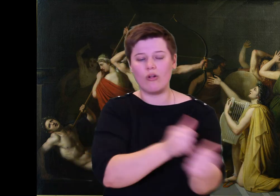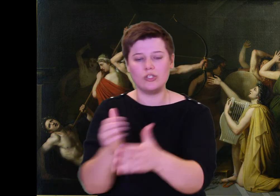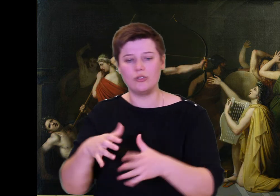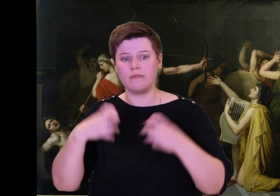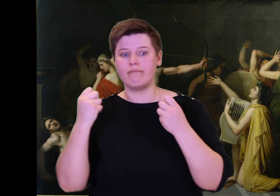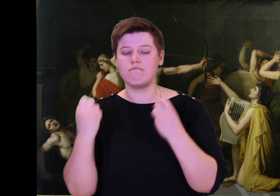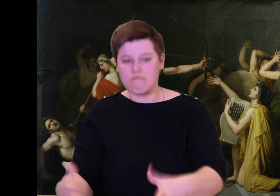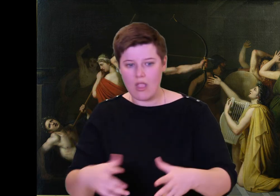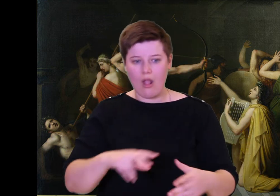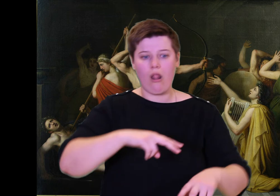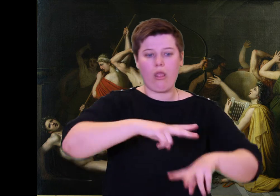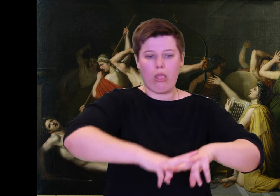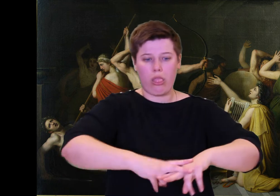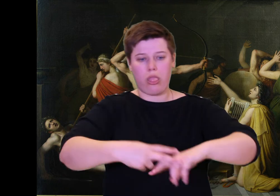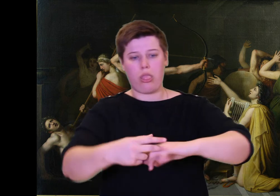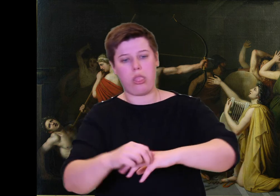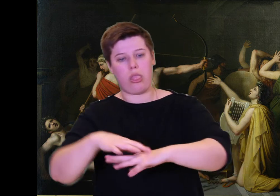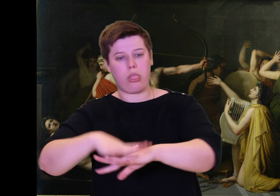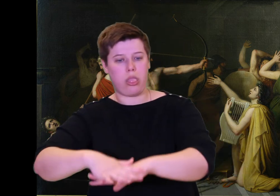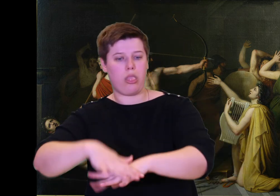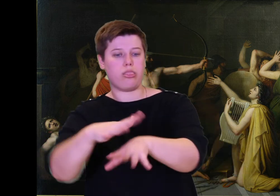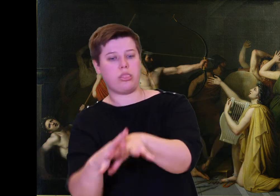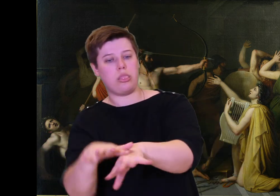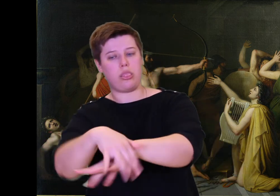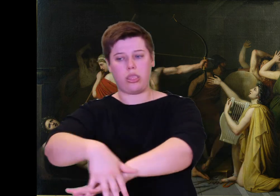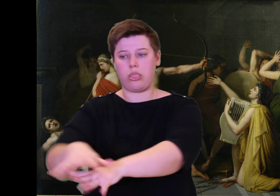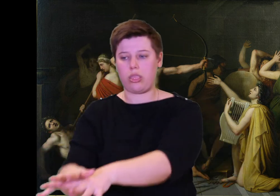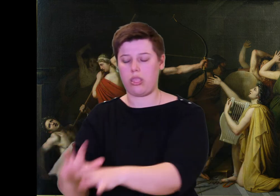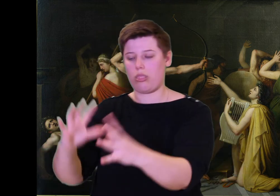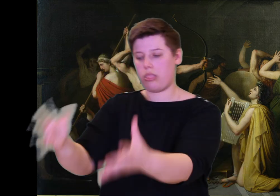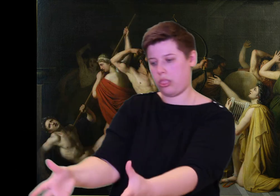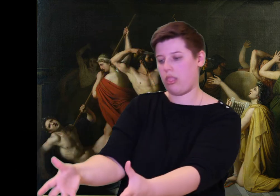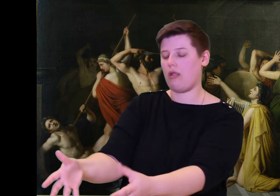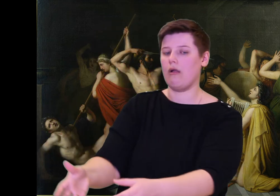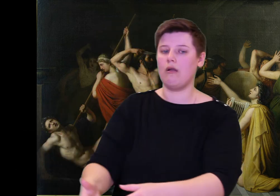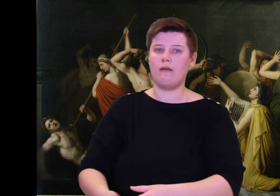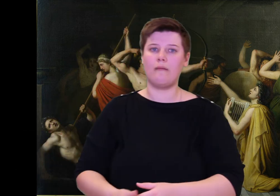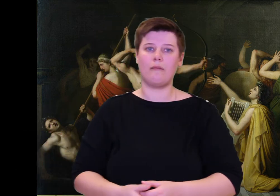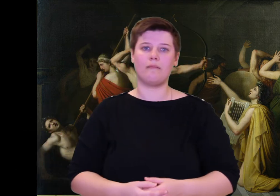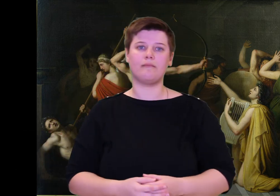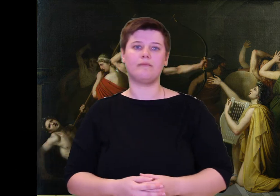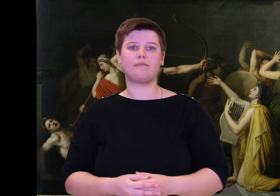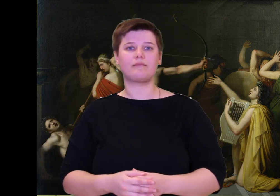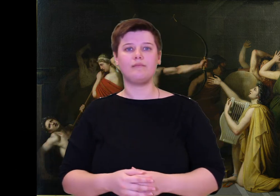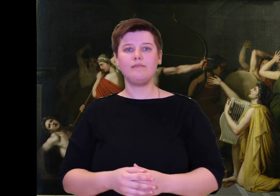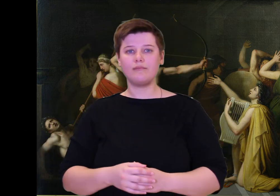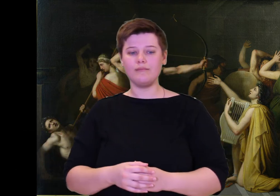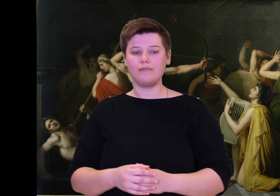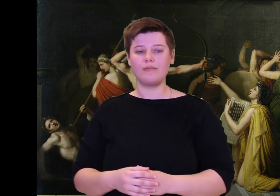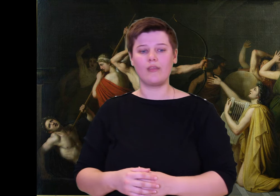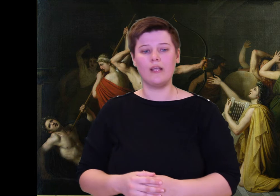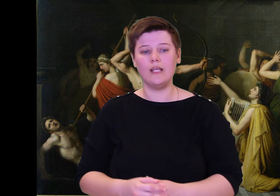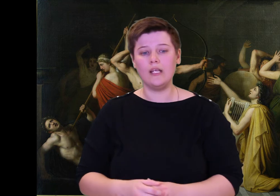The frightened suitors bolted through the hall like cattle.